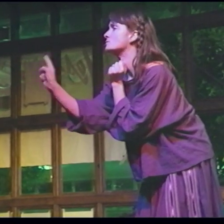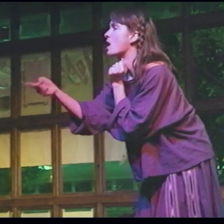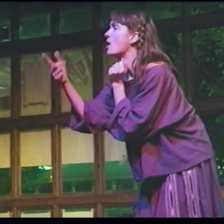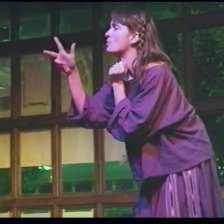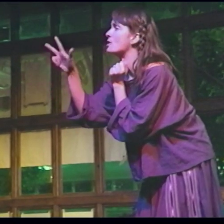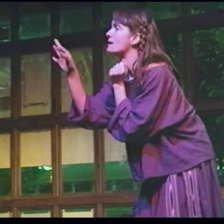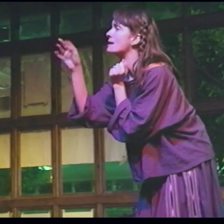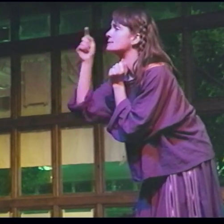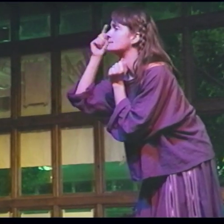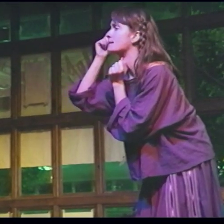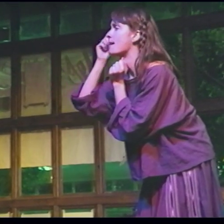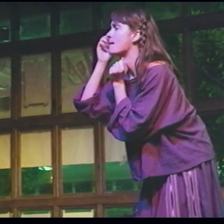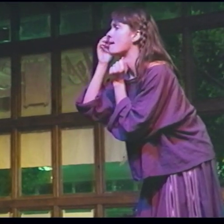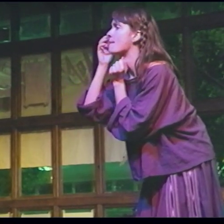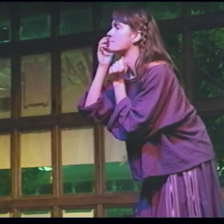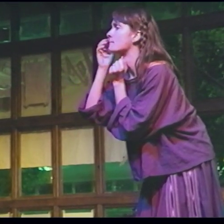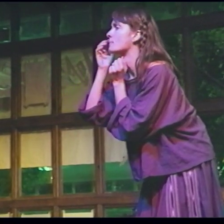Only 39 cents!